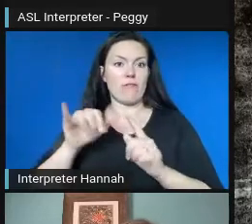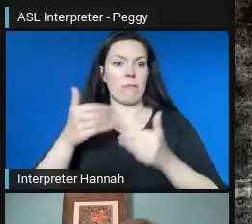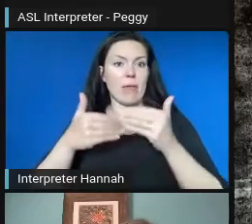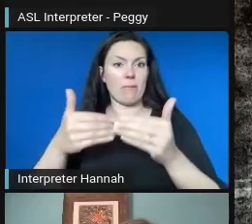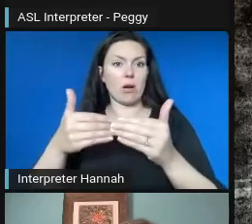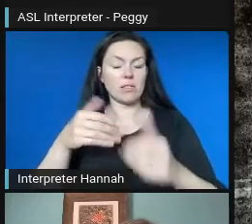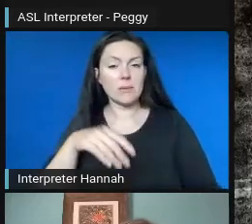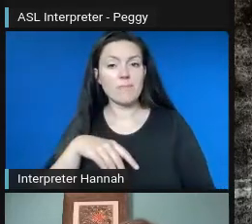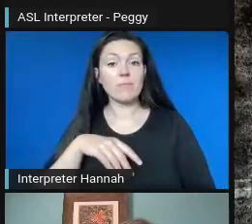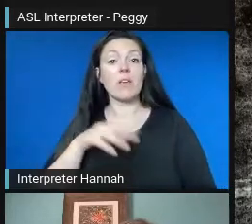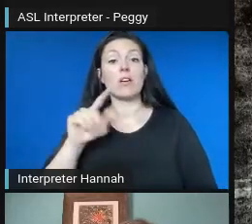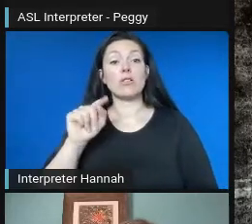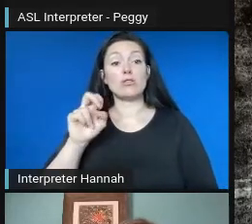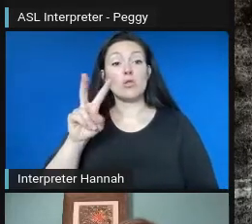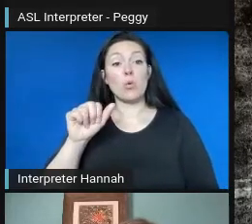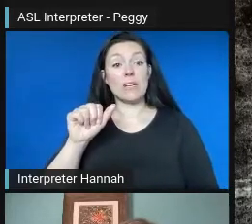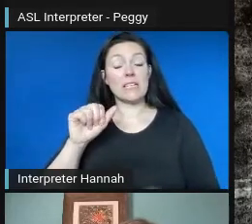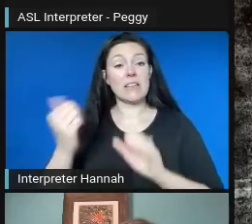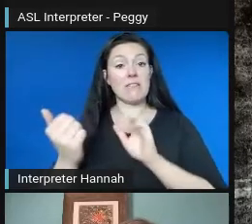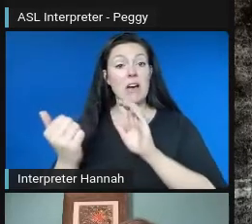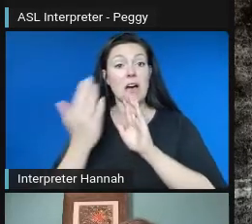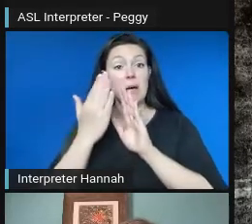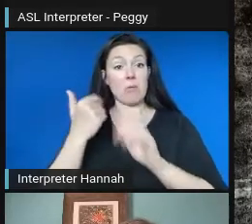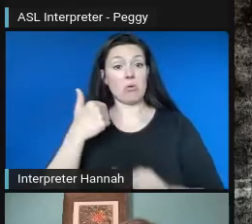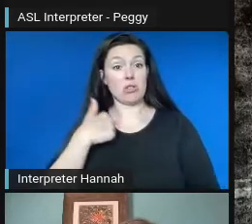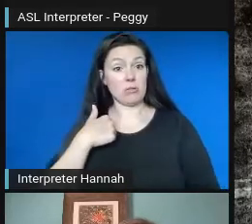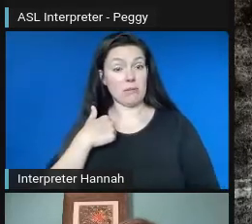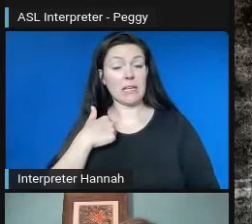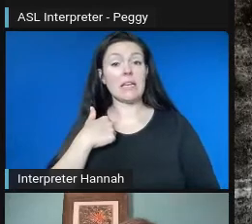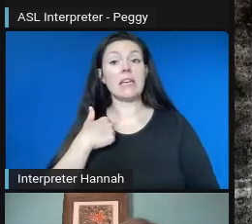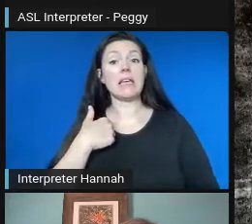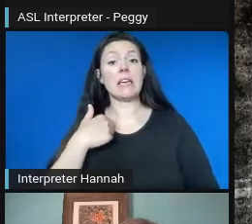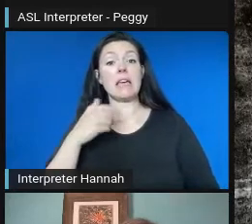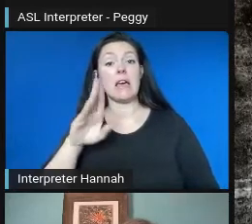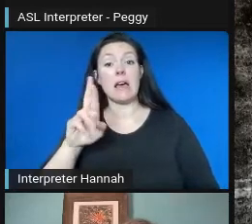So when Teva approached me about Bravo wanting to pilot